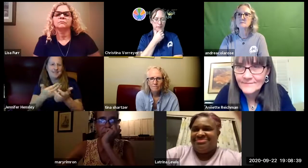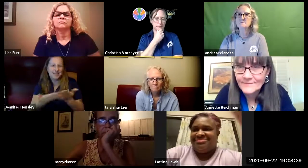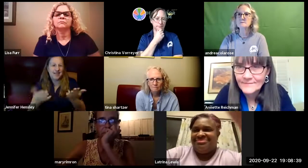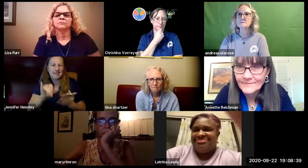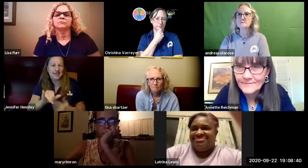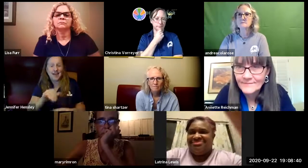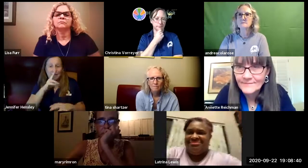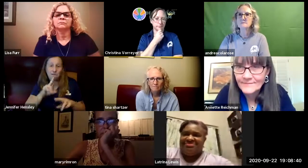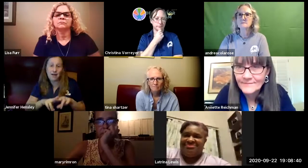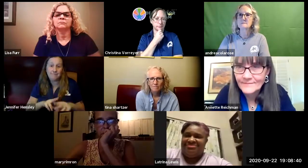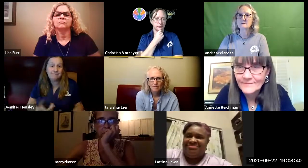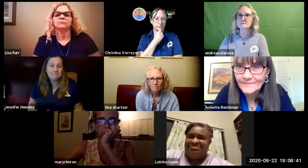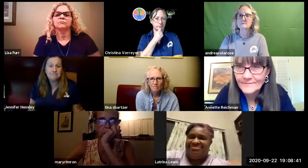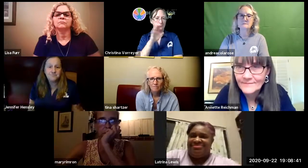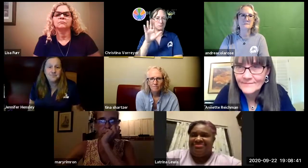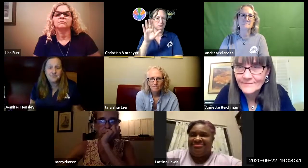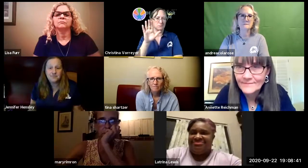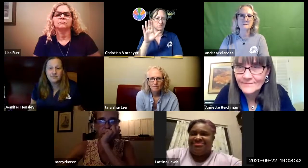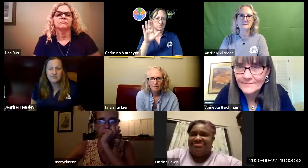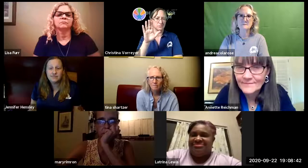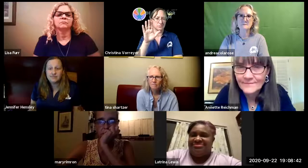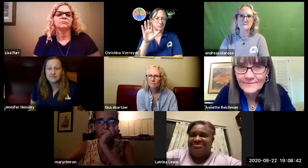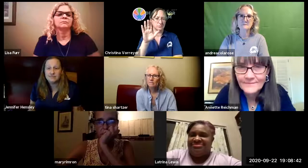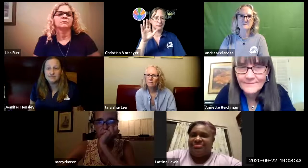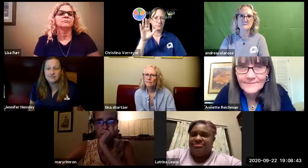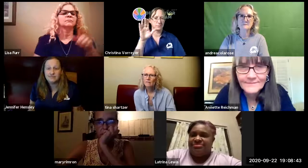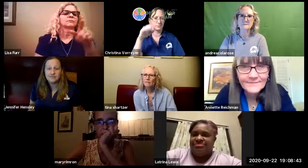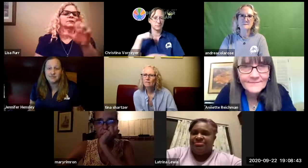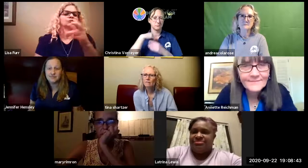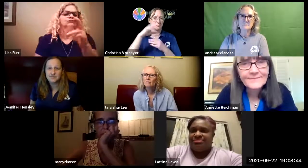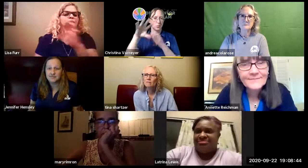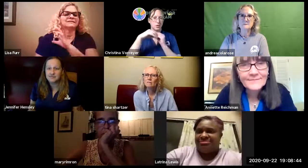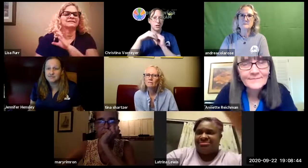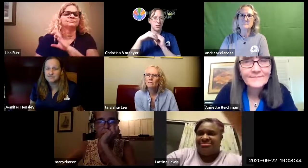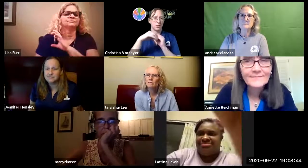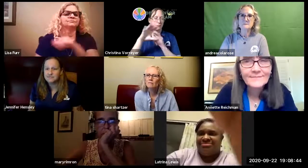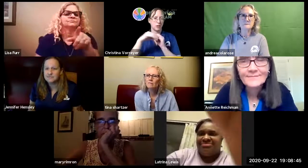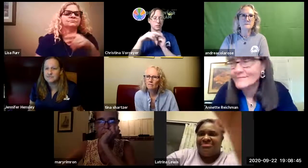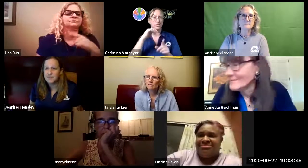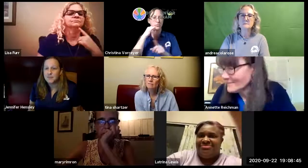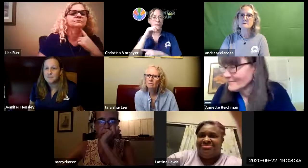can watch and there's different games